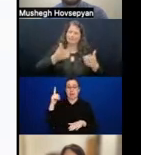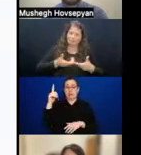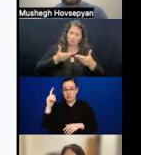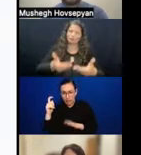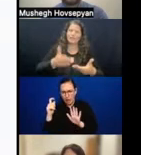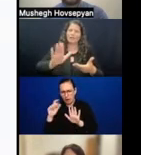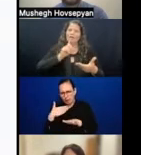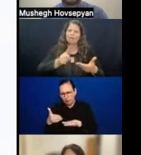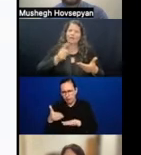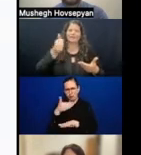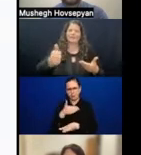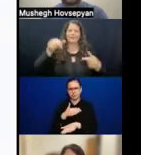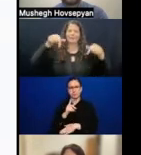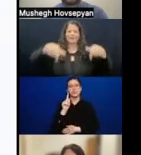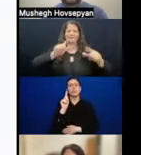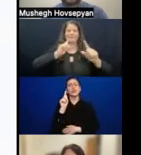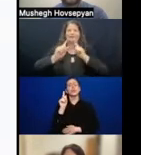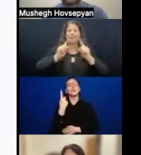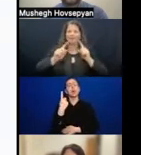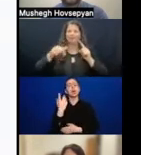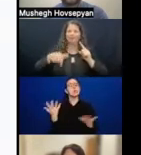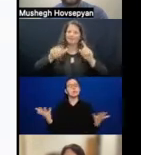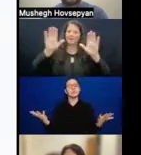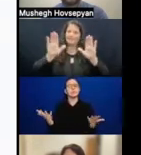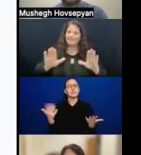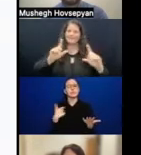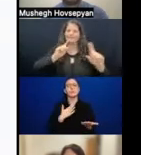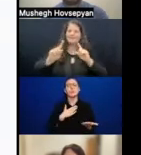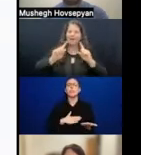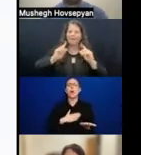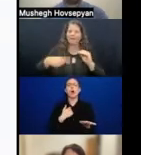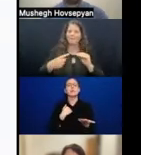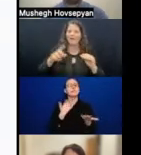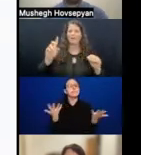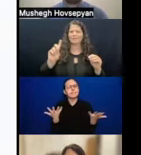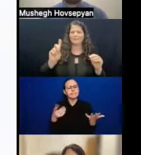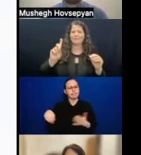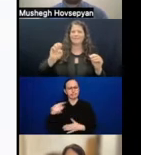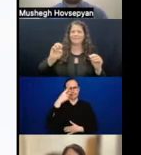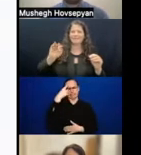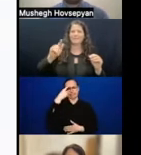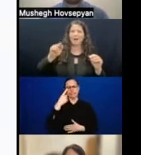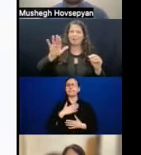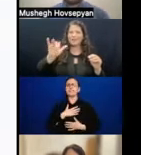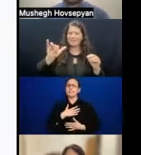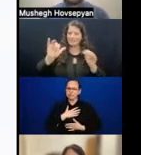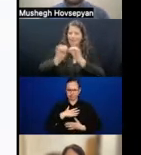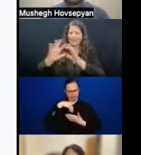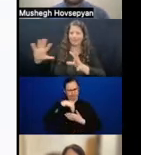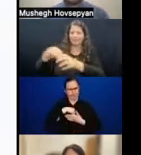Let's have an amazing dialogue around disability inclusive democracy. I'm going to make it as interactive as possible. We would love to hear from you.